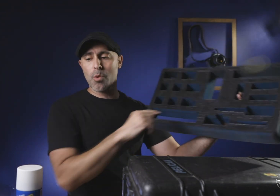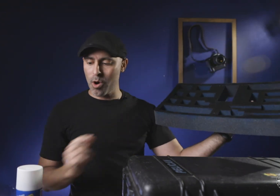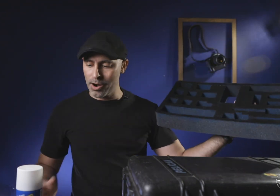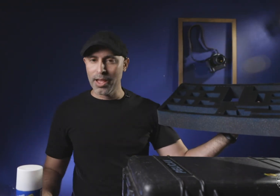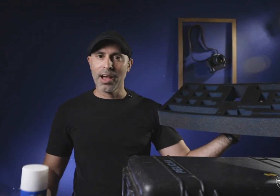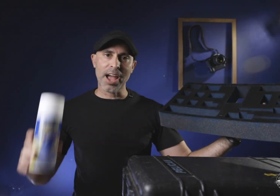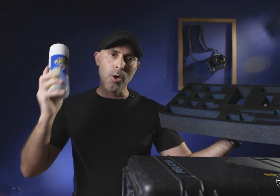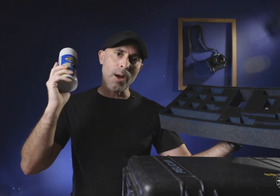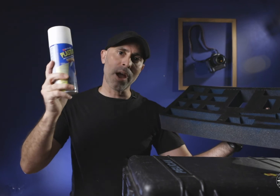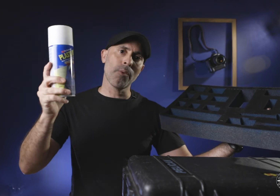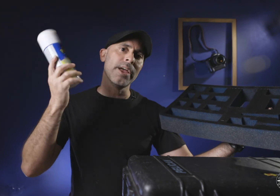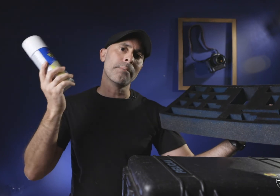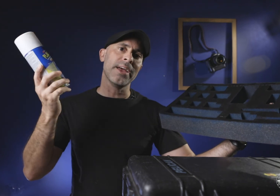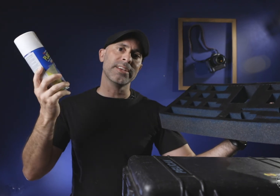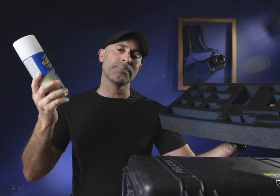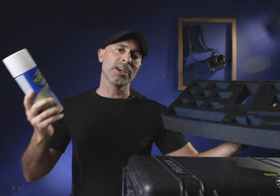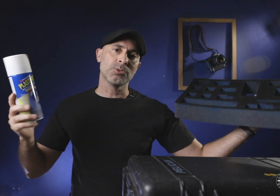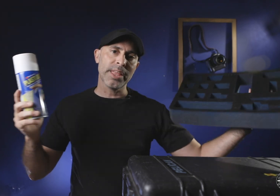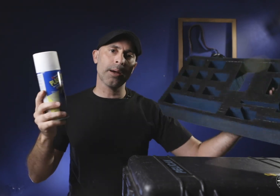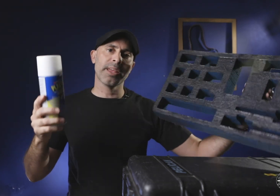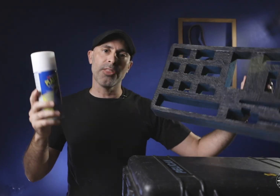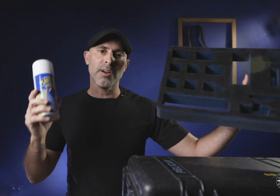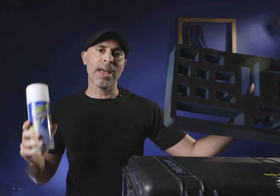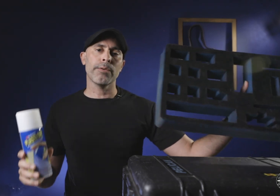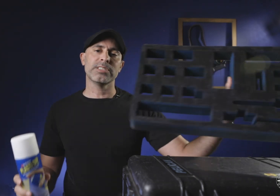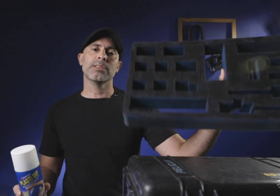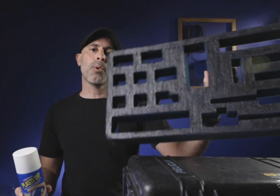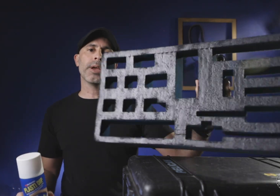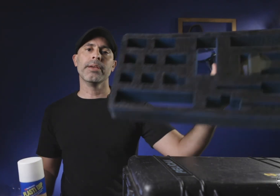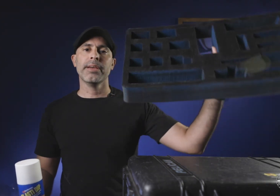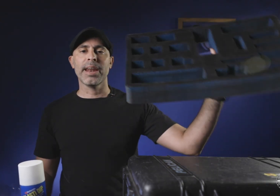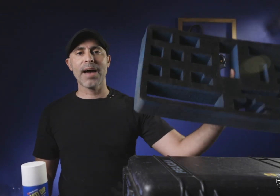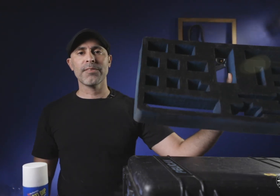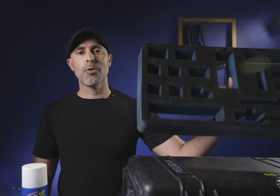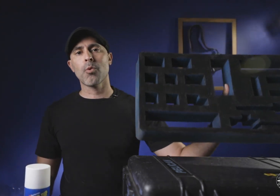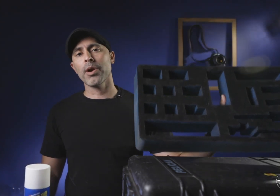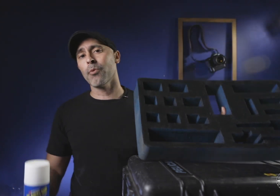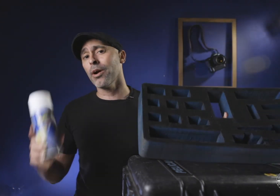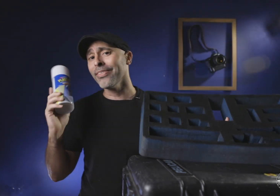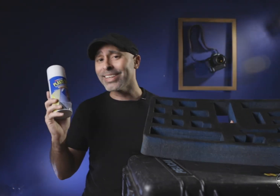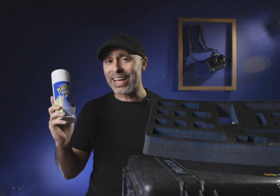core I go out right away and buy this because when they come together I don't even see the point and having foam core anymore unless I